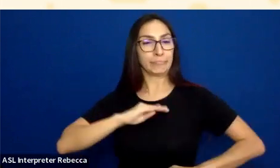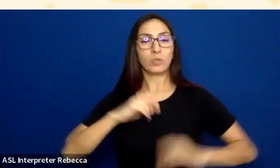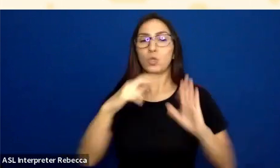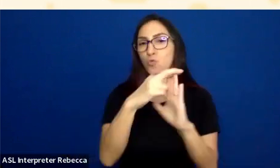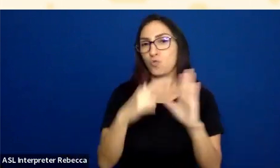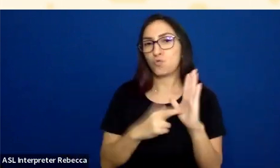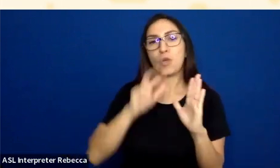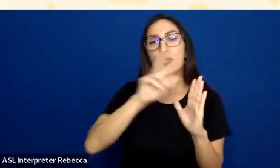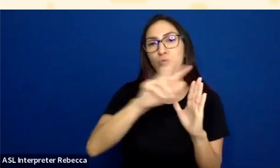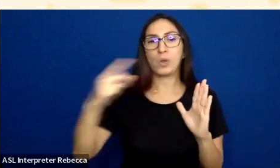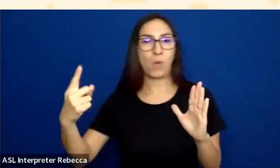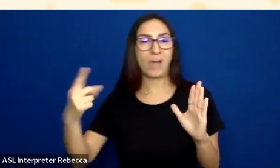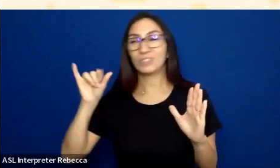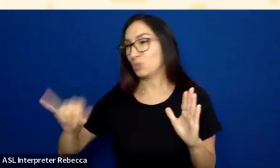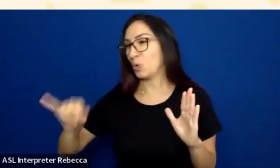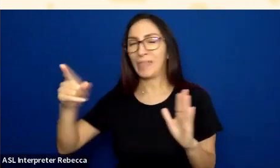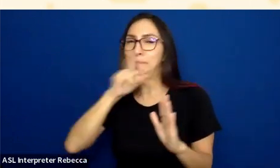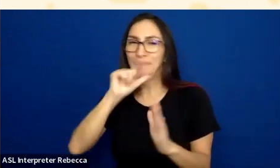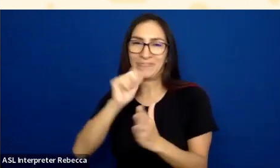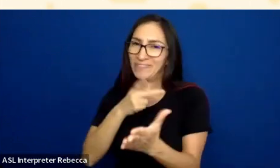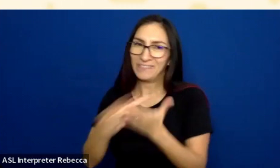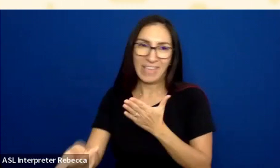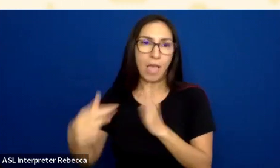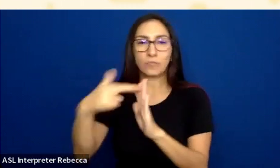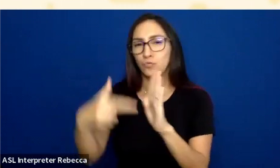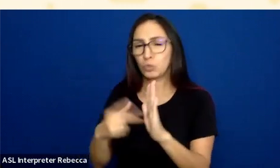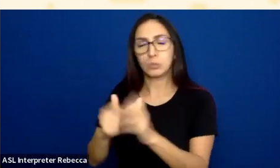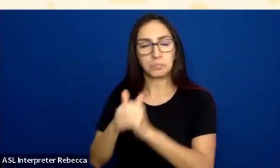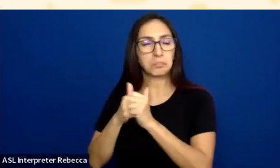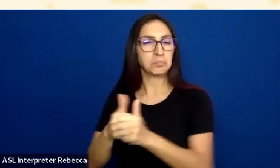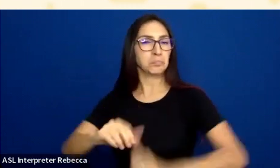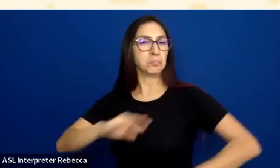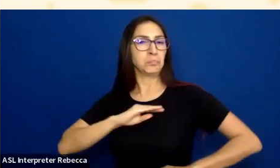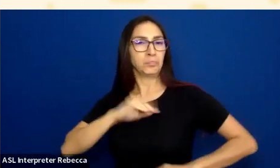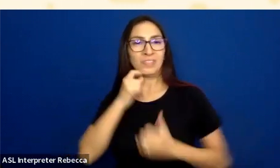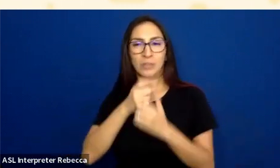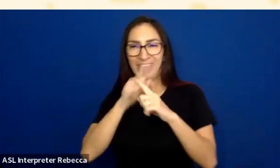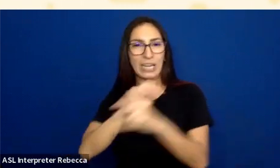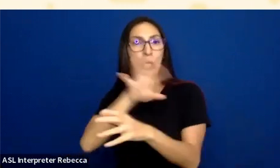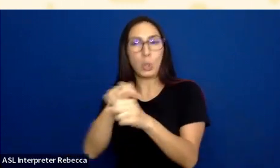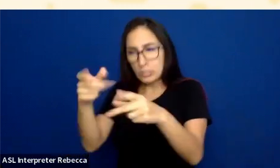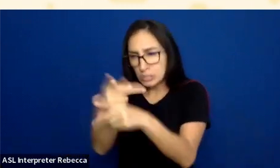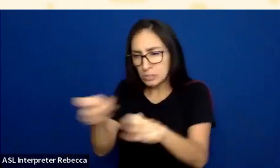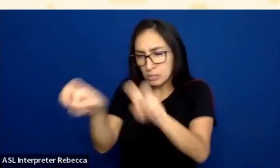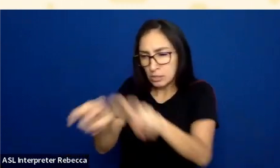And Wave does detect that. It looks at the size and weight of the text to do this. Although it's not going to detect everything.